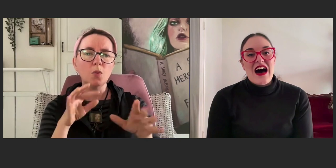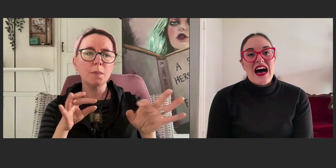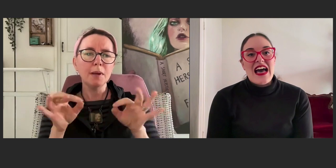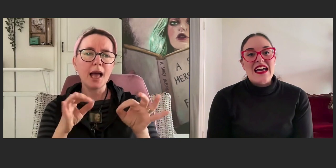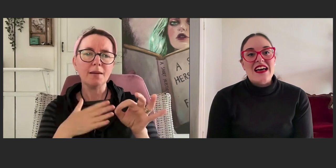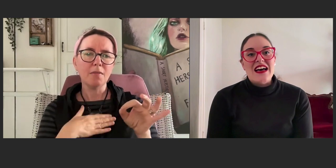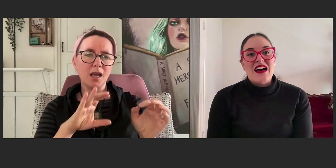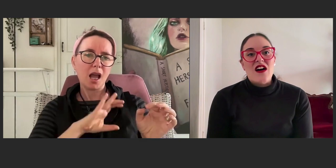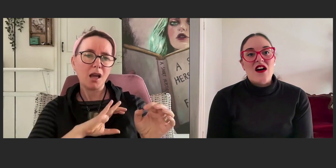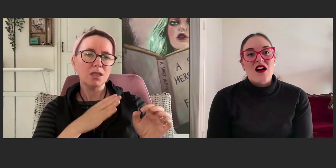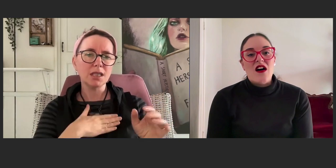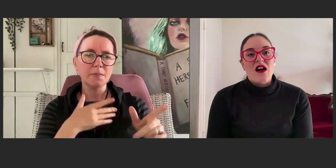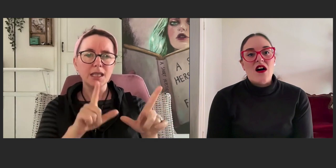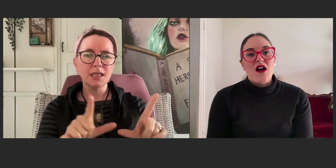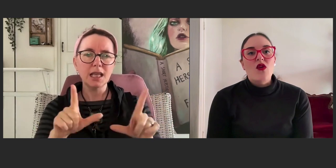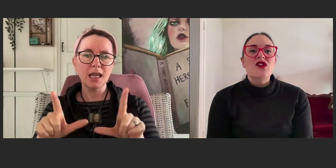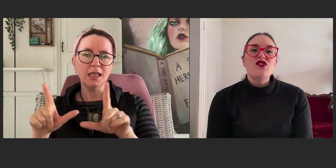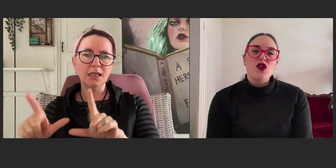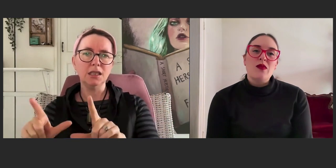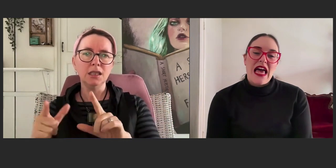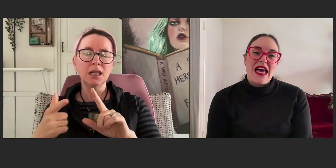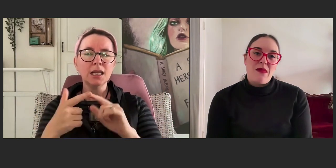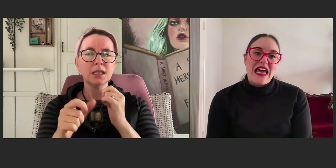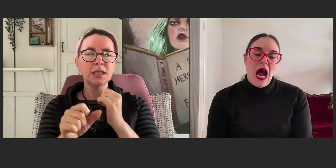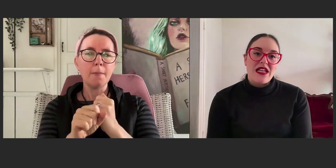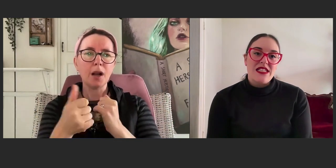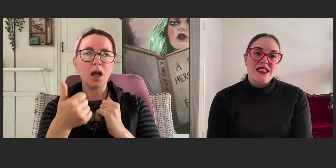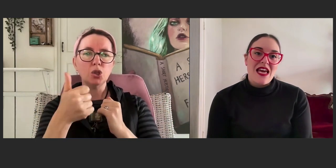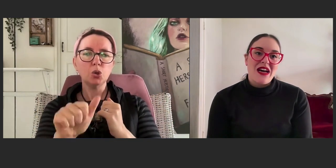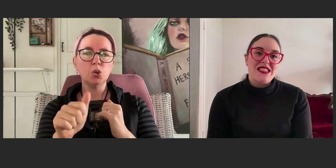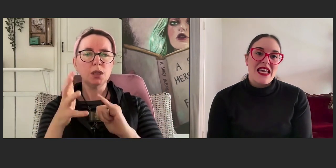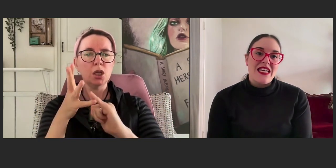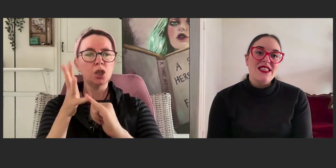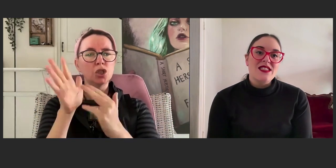I also do plan my characters and my scenes.